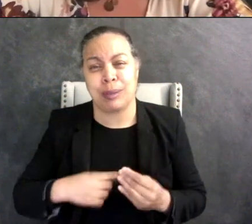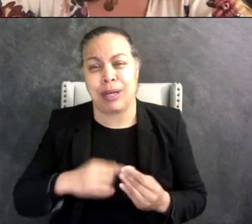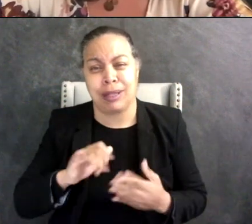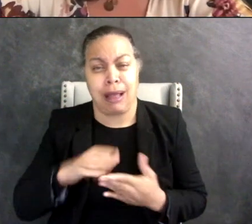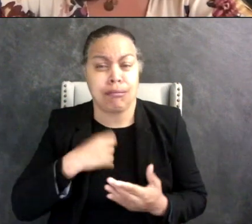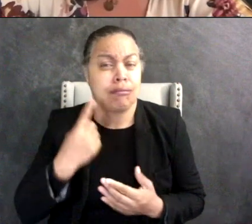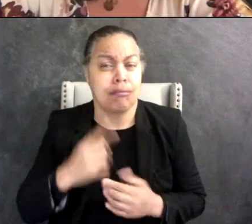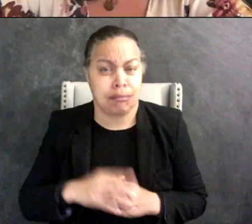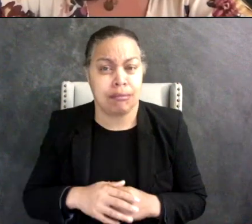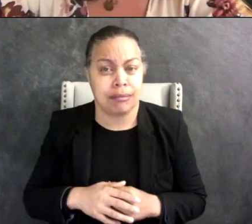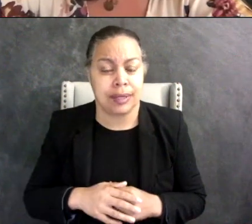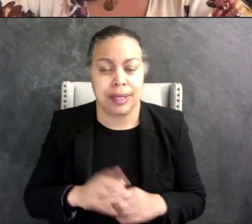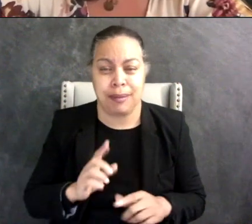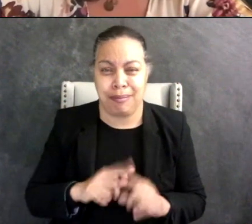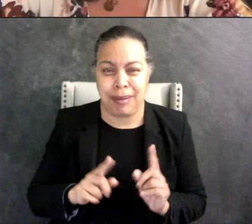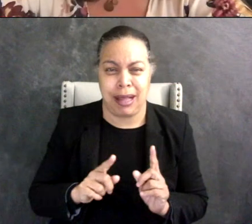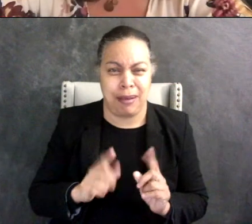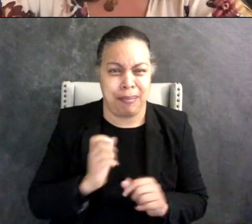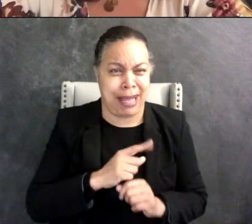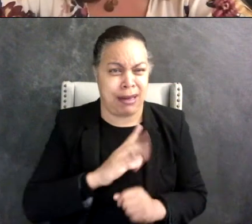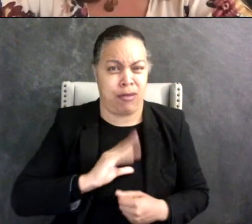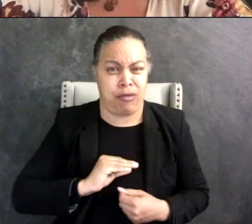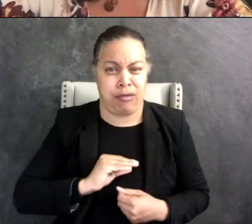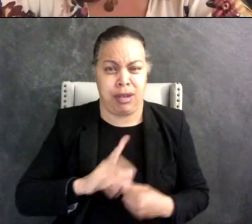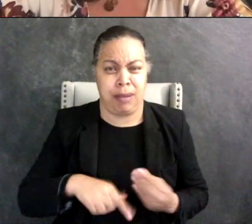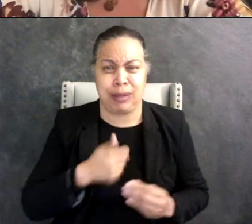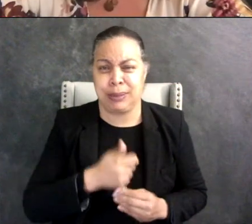I don't think that making them feel bad about who they are is a way to help them make friends.